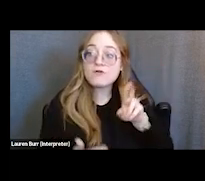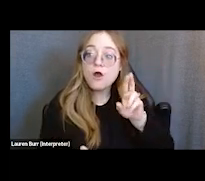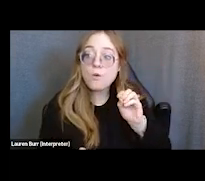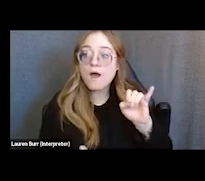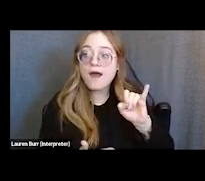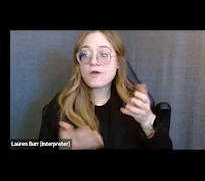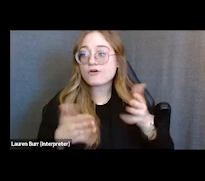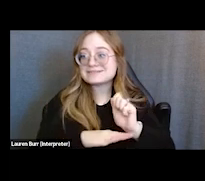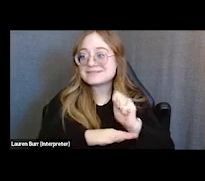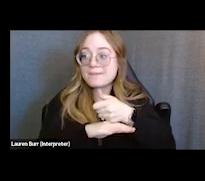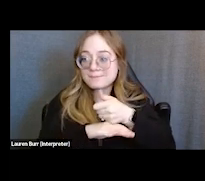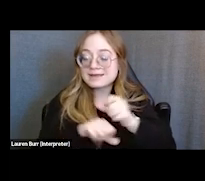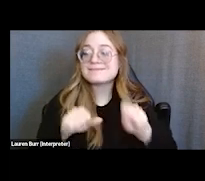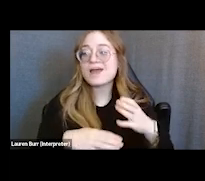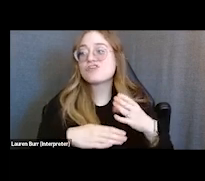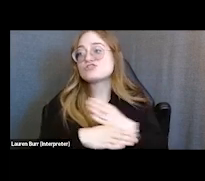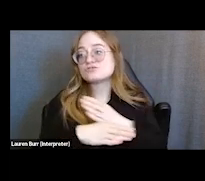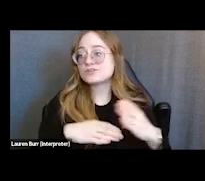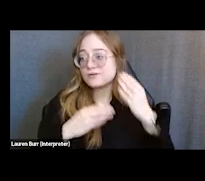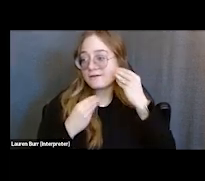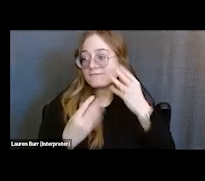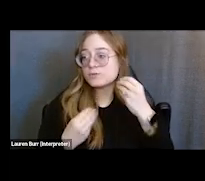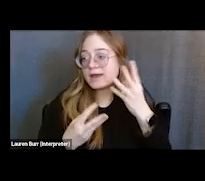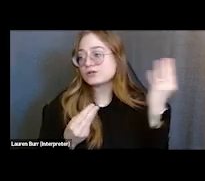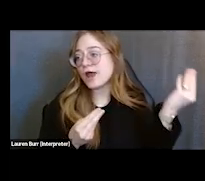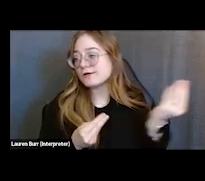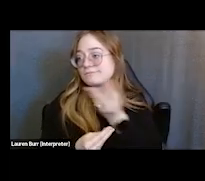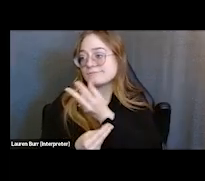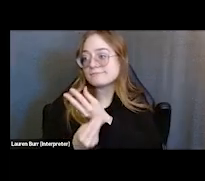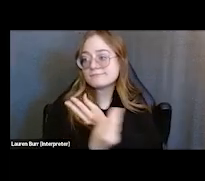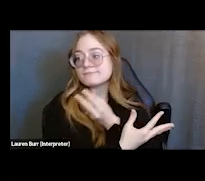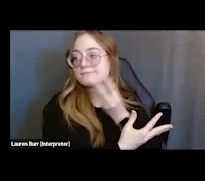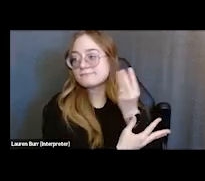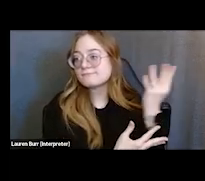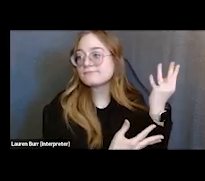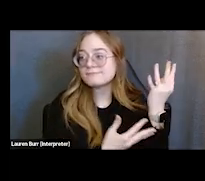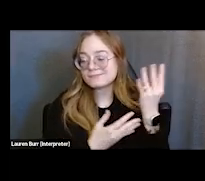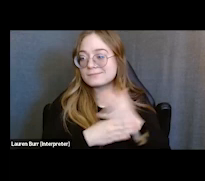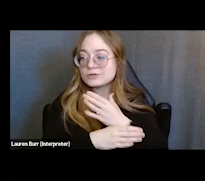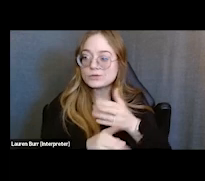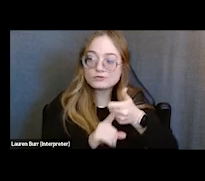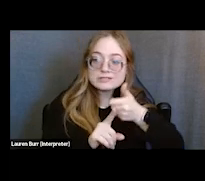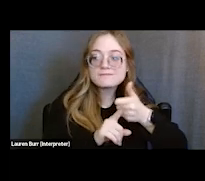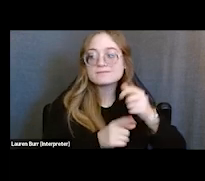that you can share information freely between providers and yourself and possibly other SOAR members so